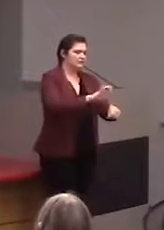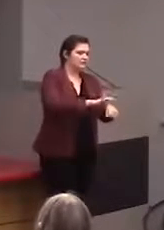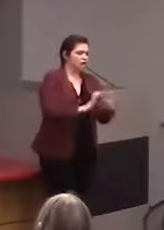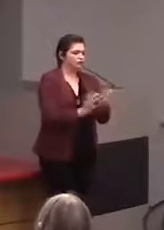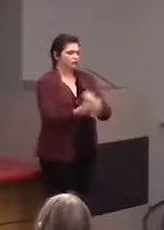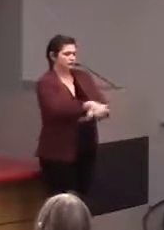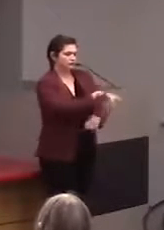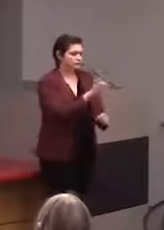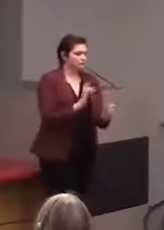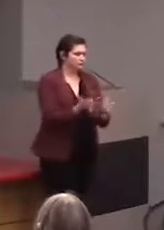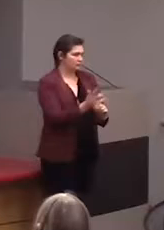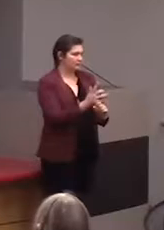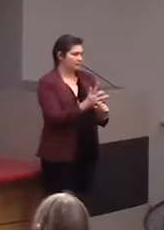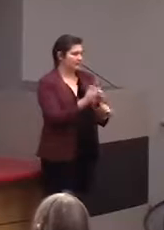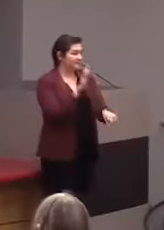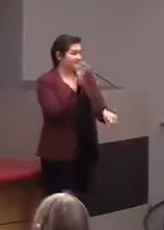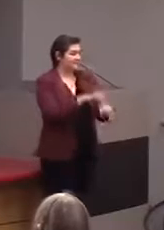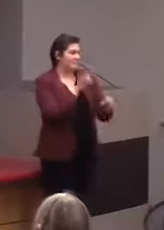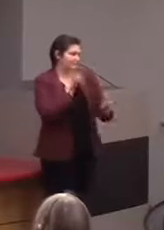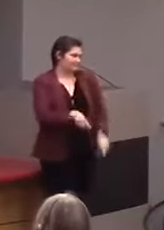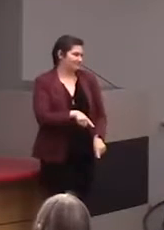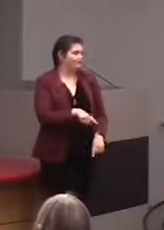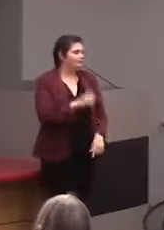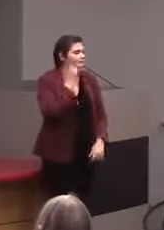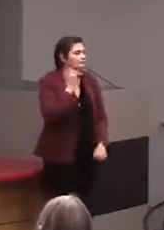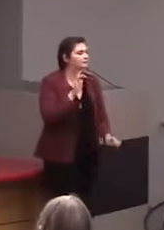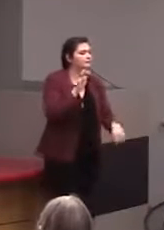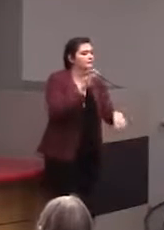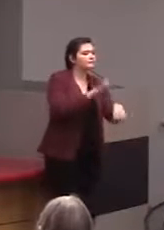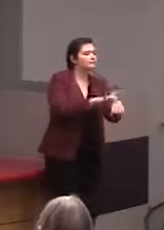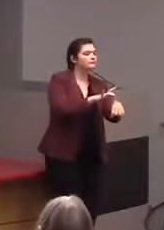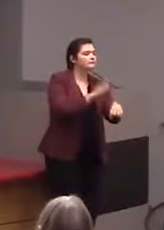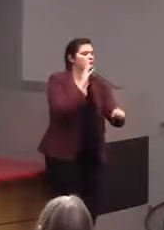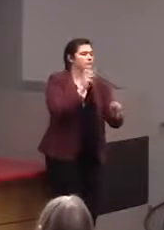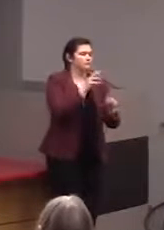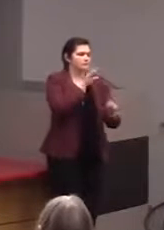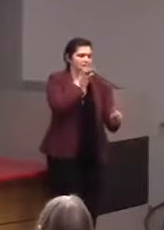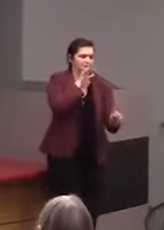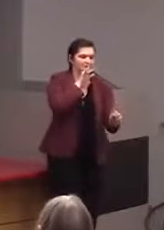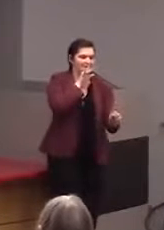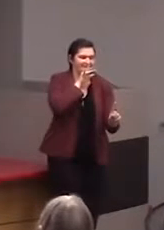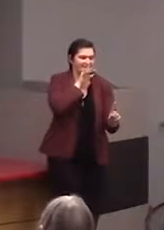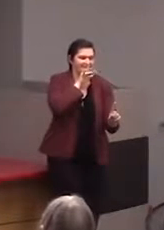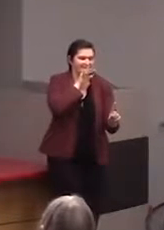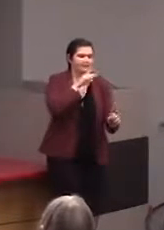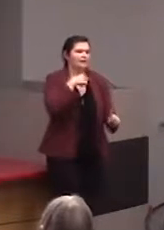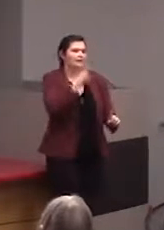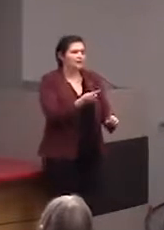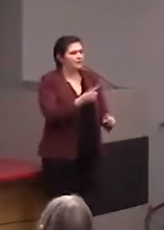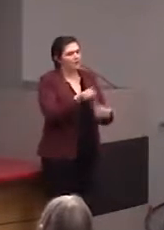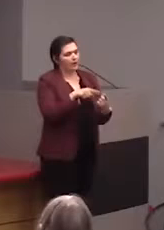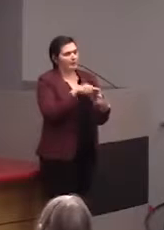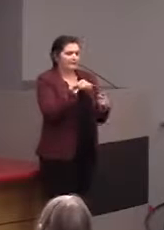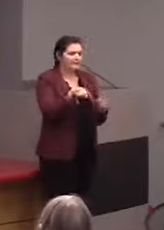And it's also touch-responsive, so you touch different areas, it will tell you, "This is the cerebellum,